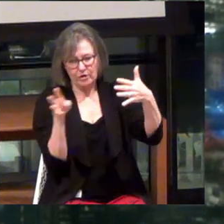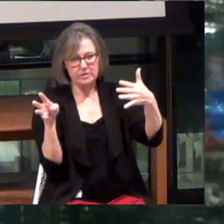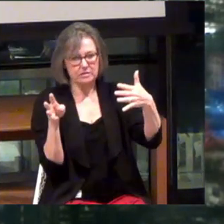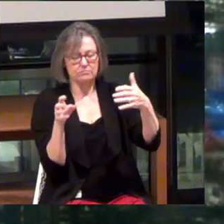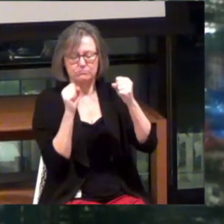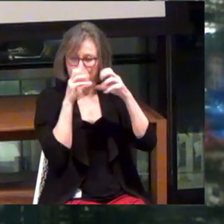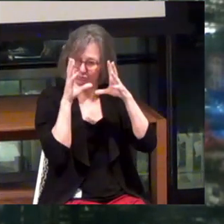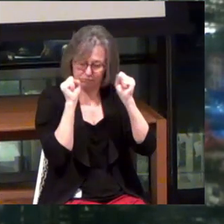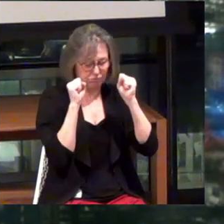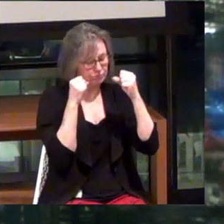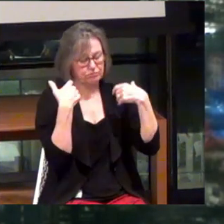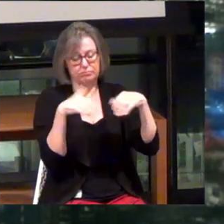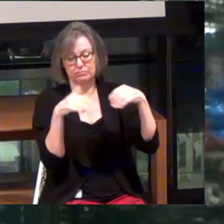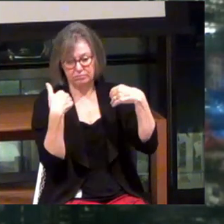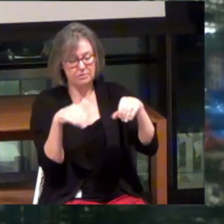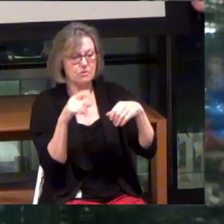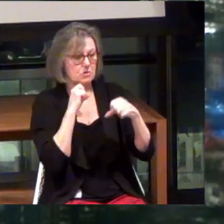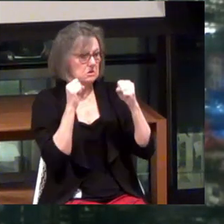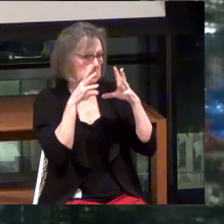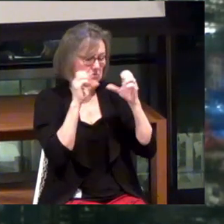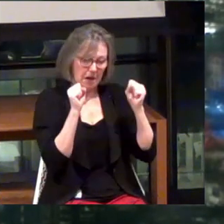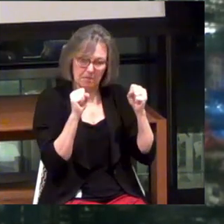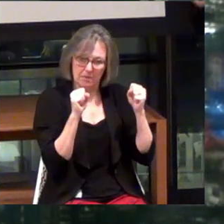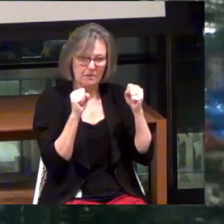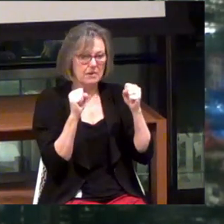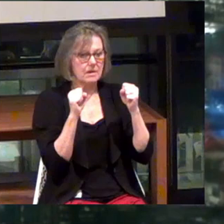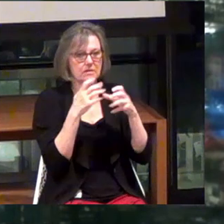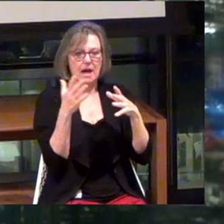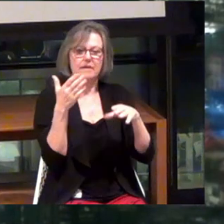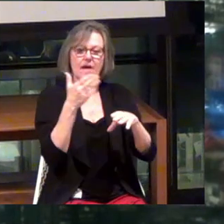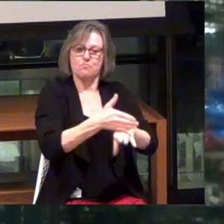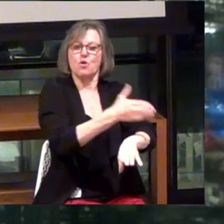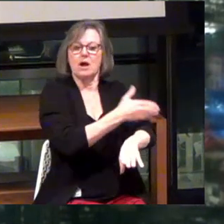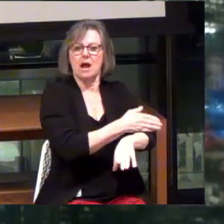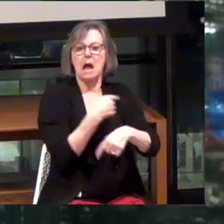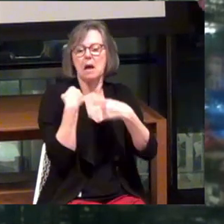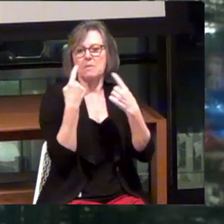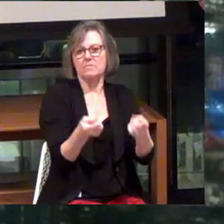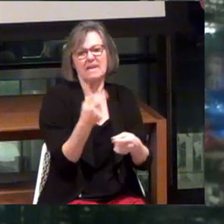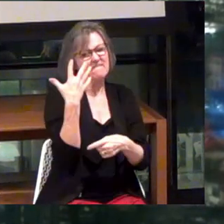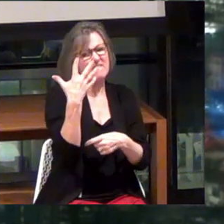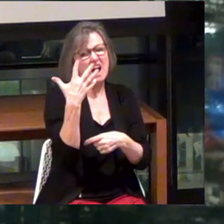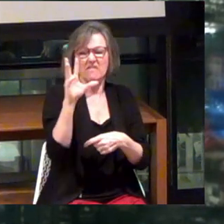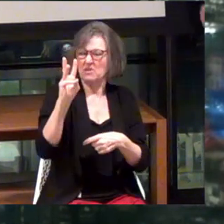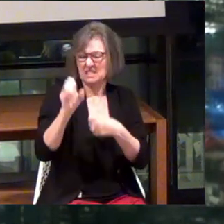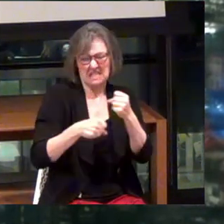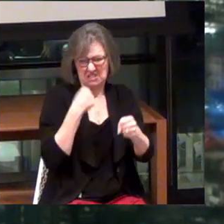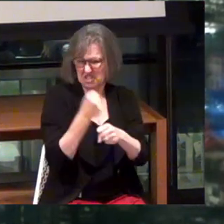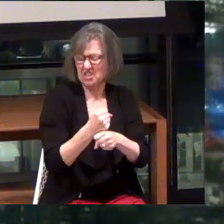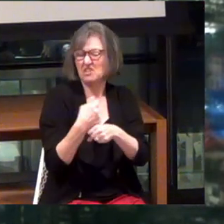It really is incredible. And a lot of that progress has happened over the course of the last five or six years.